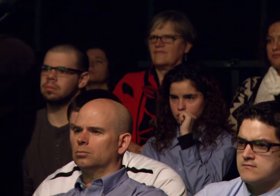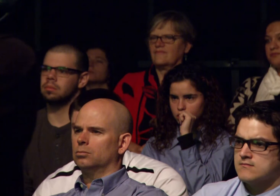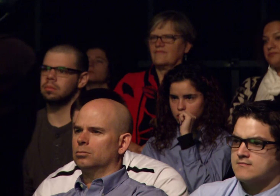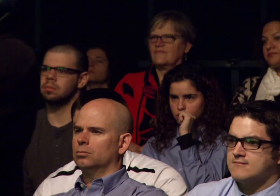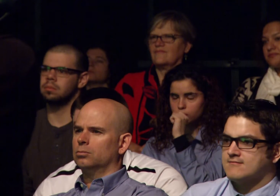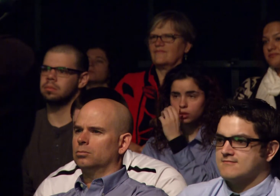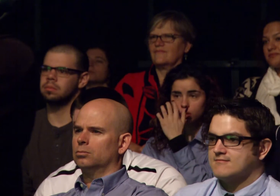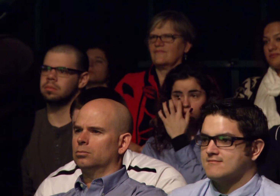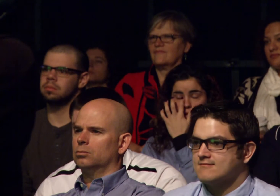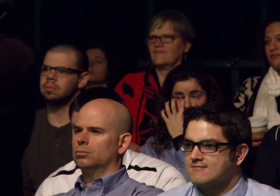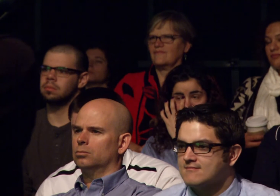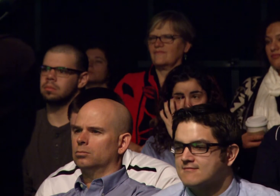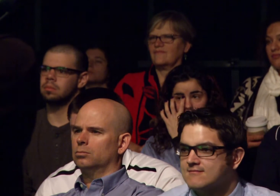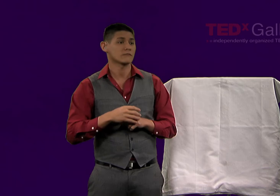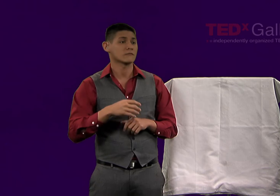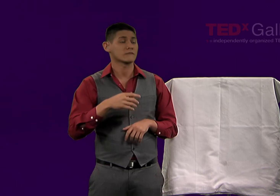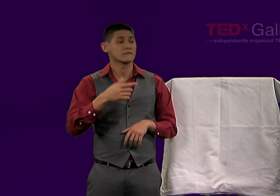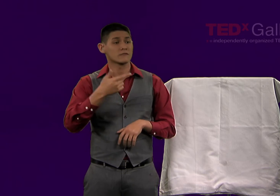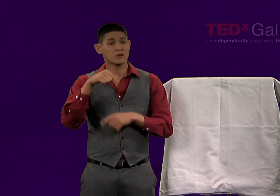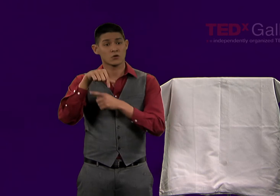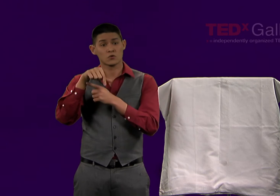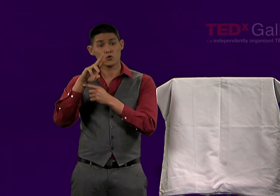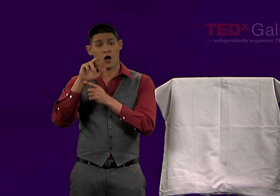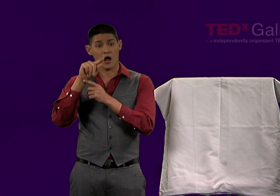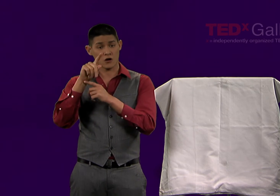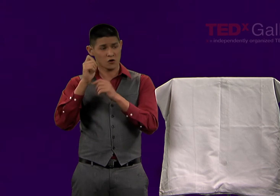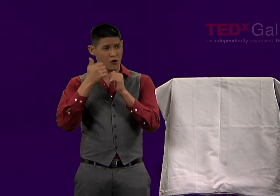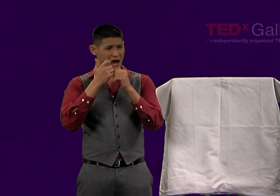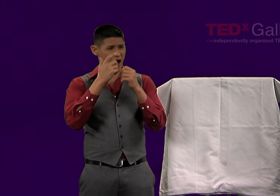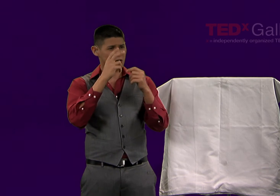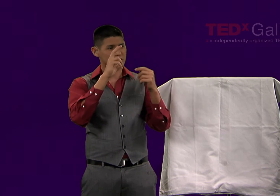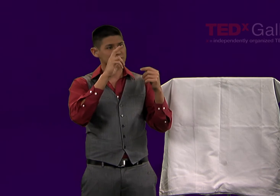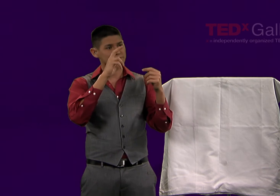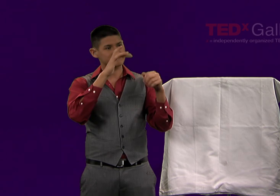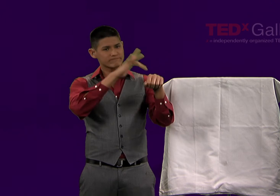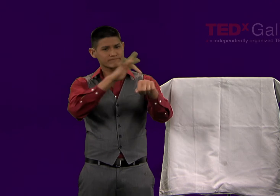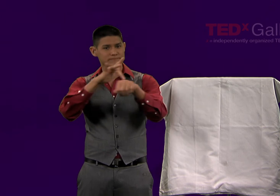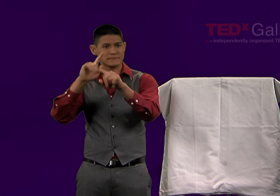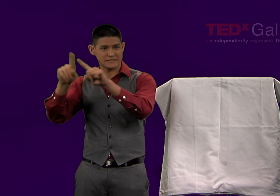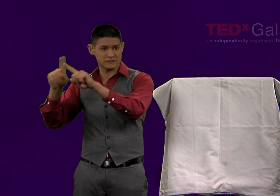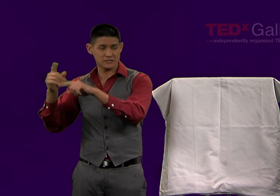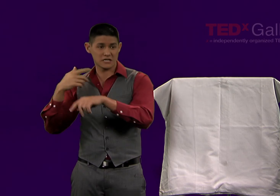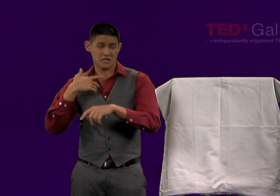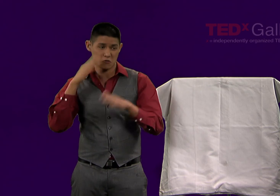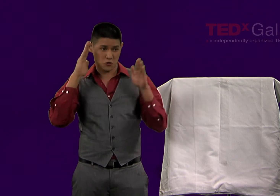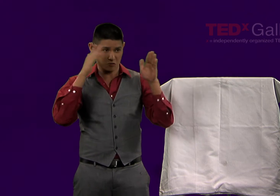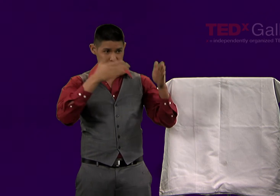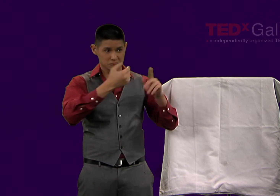in their own sign language or native language. QR codes actually can have an impact on a number of domains.